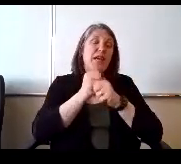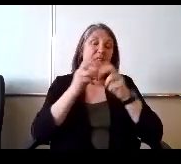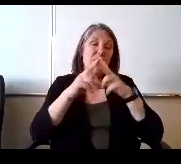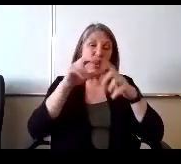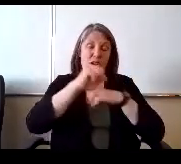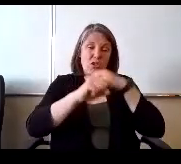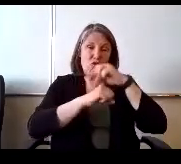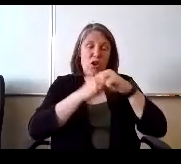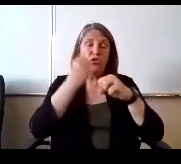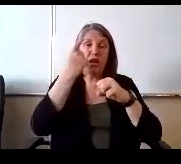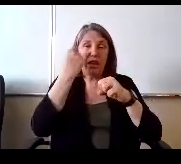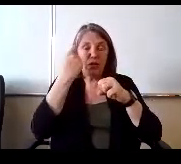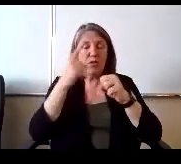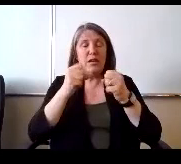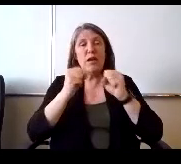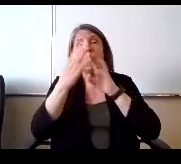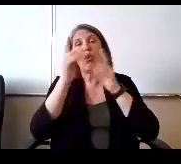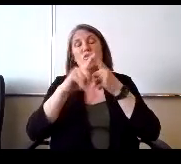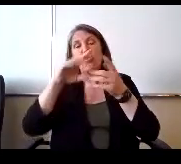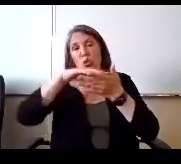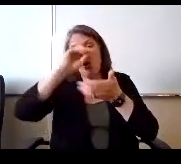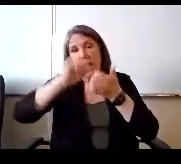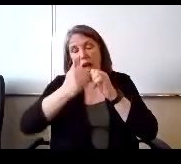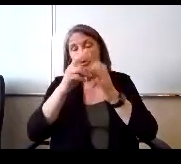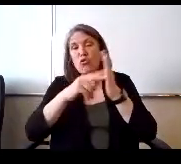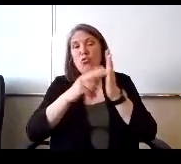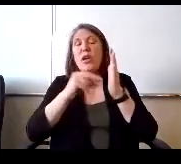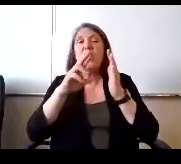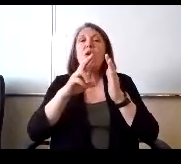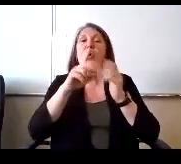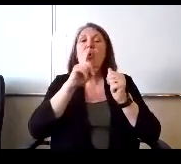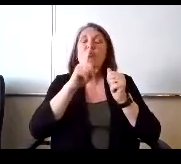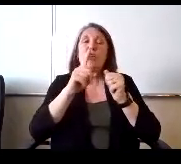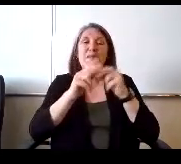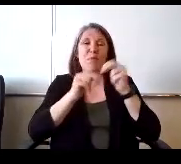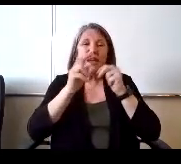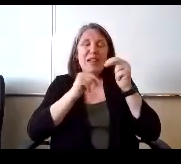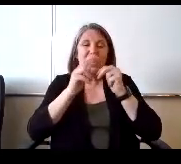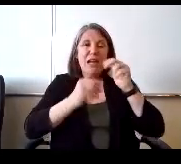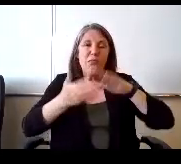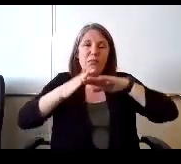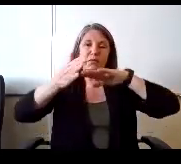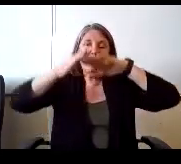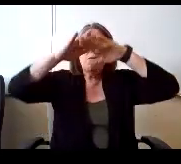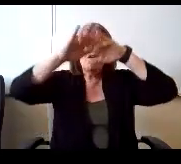read or just building on the skills that they need to build on and where they are.